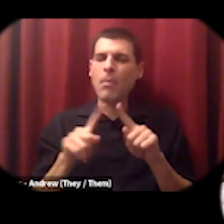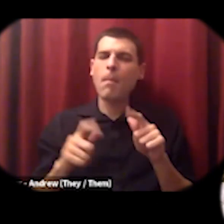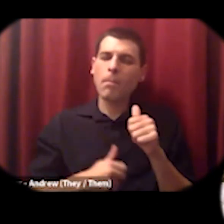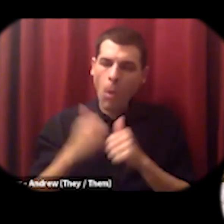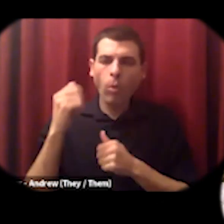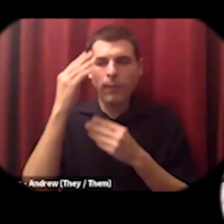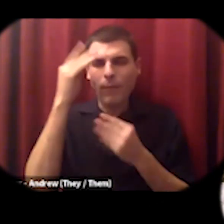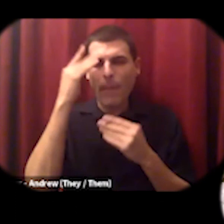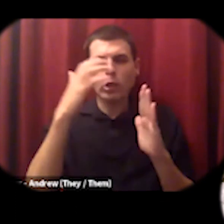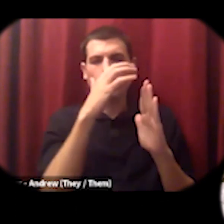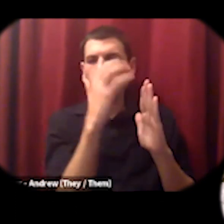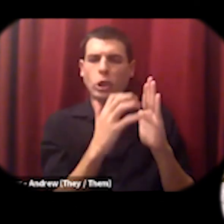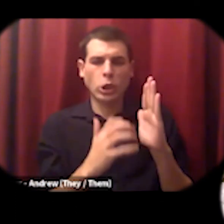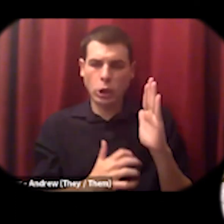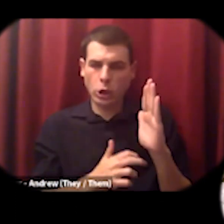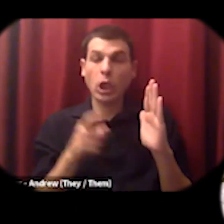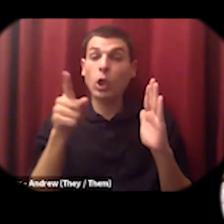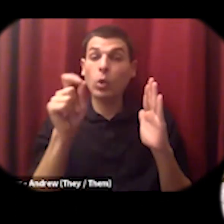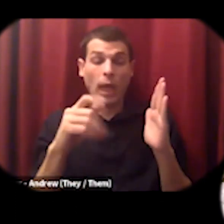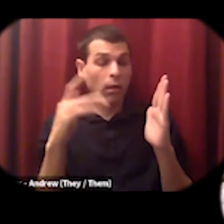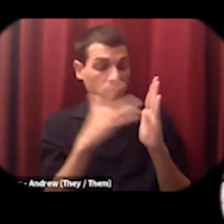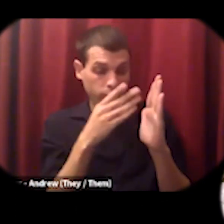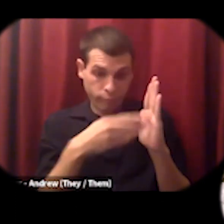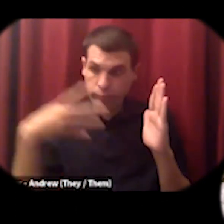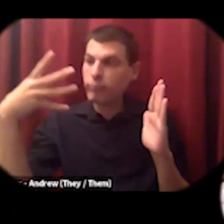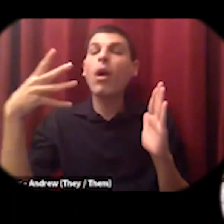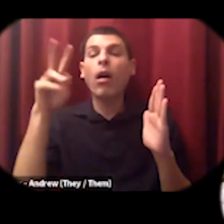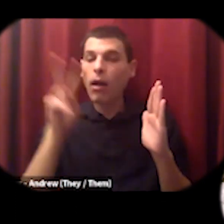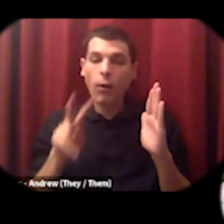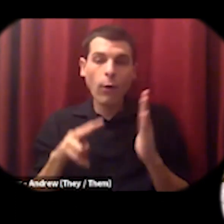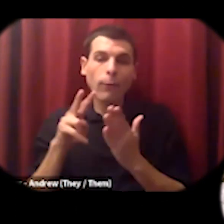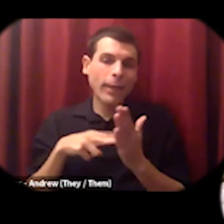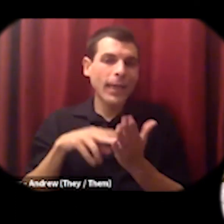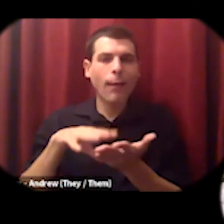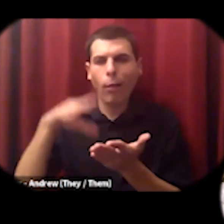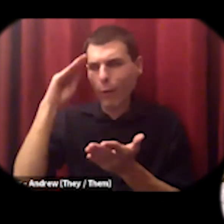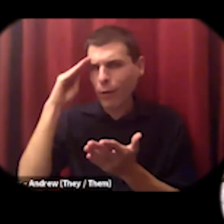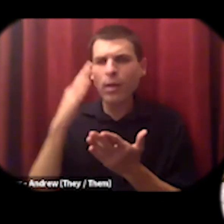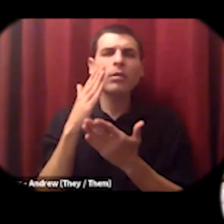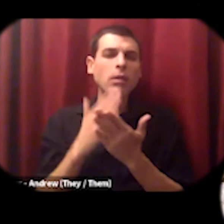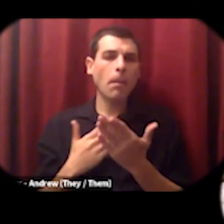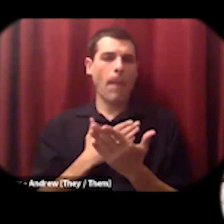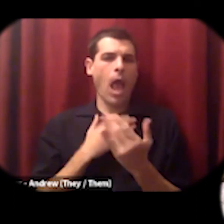things that you can follow up on as well as a few of my own ideas that you might share with